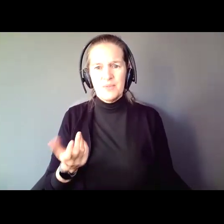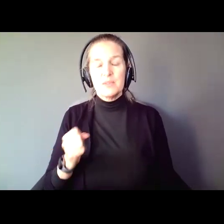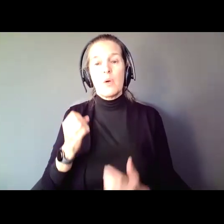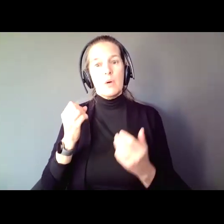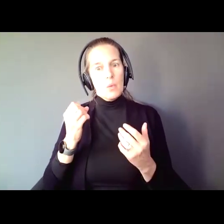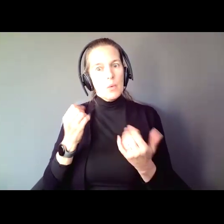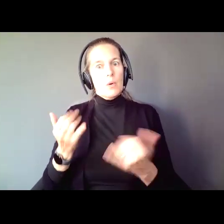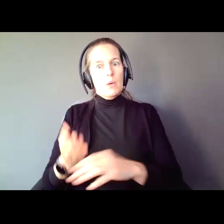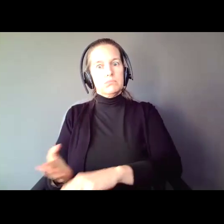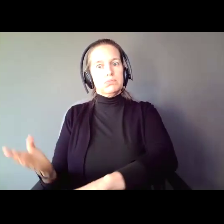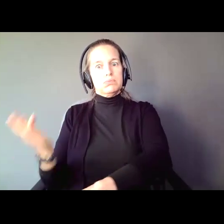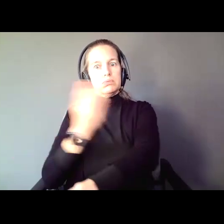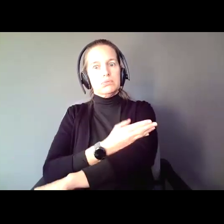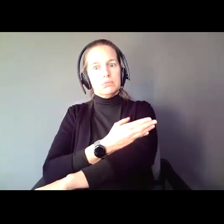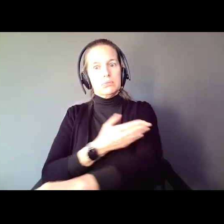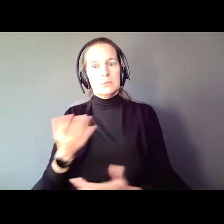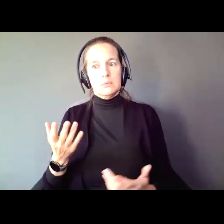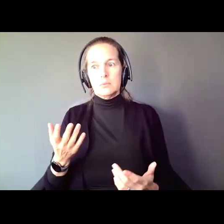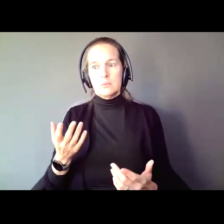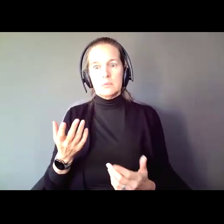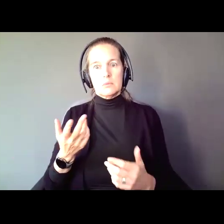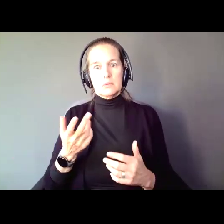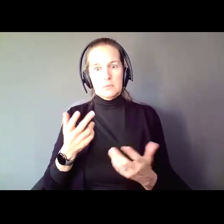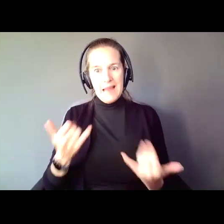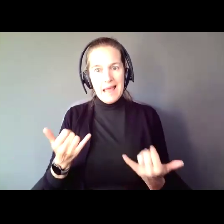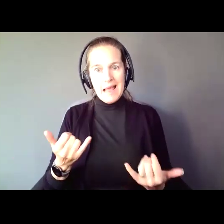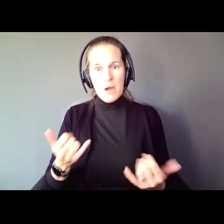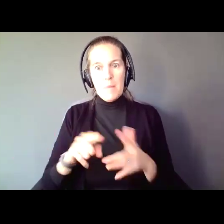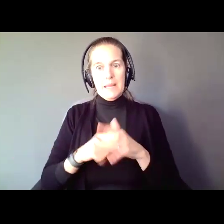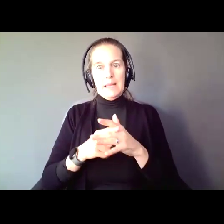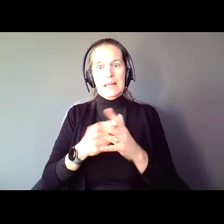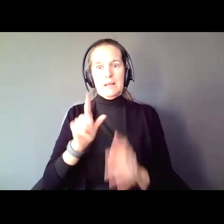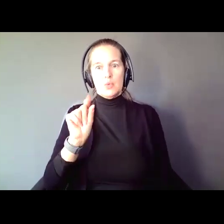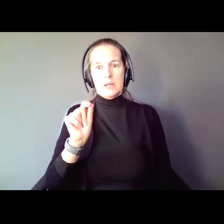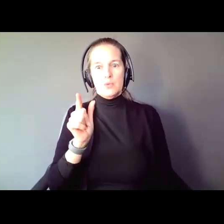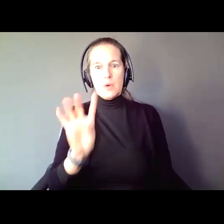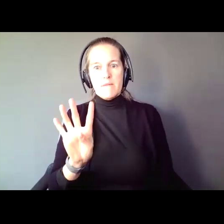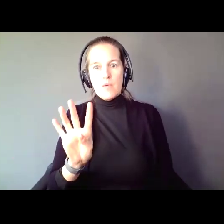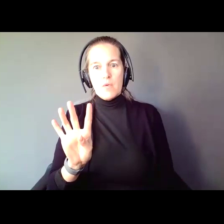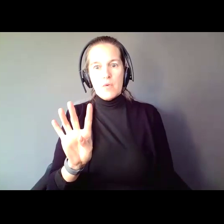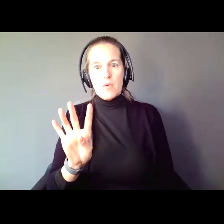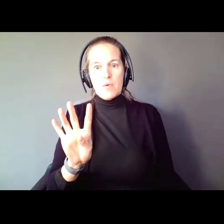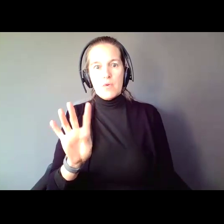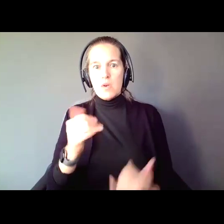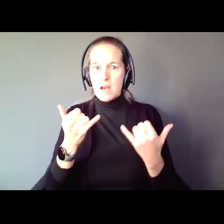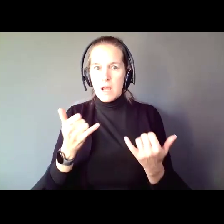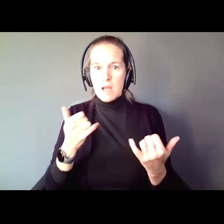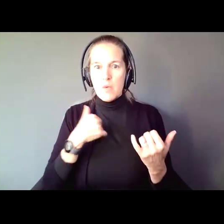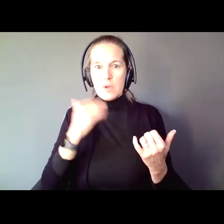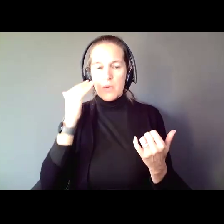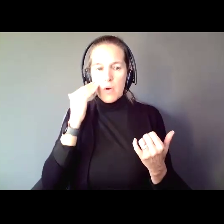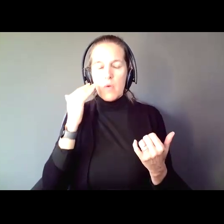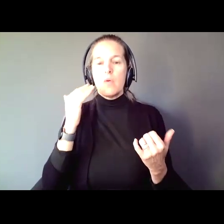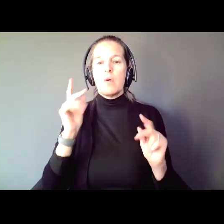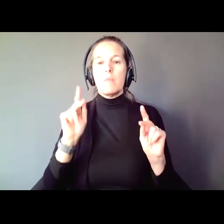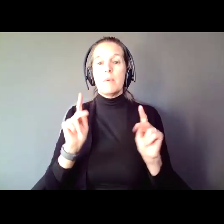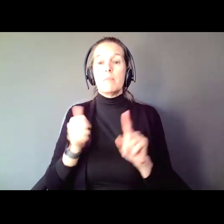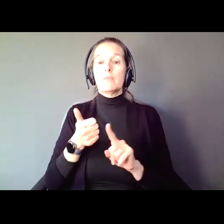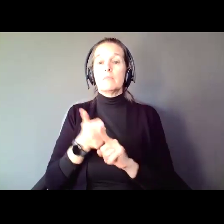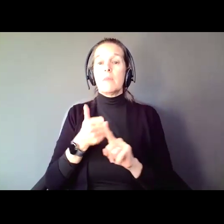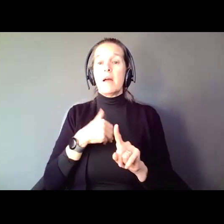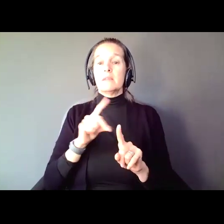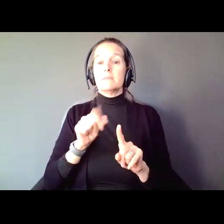This about how far we've come. At the dawn of 2024, we know that People with Disabilities have a Supreme Court protected